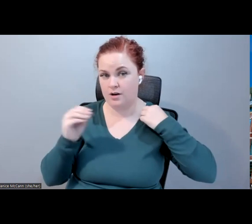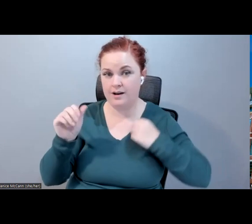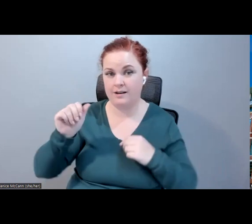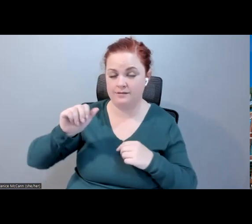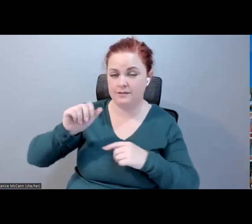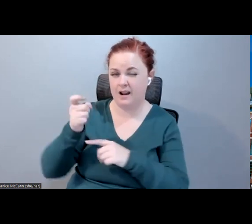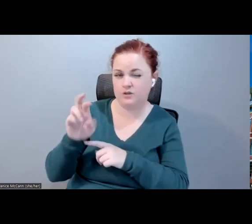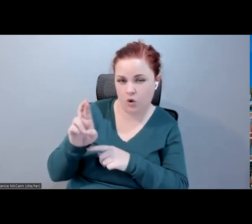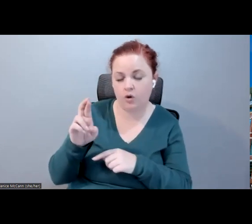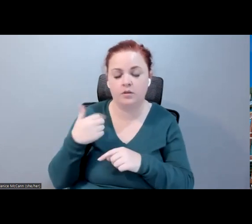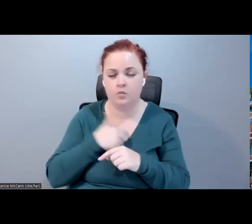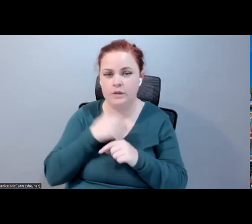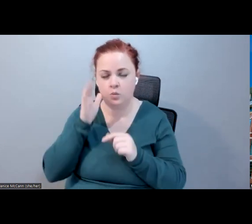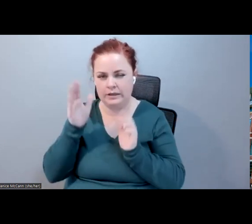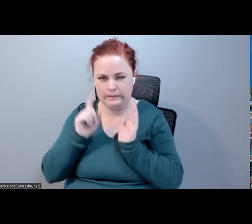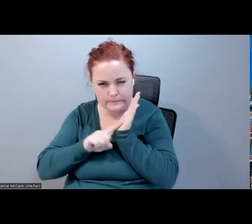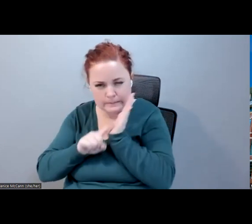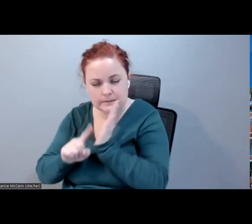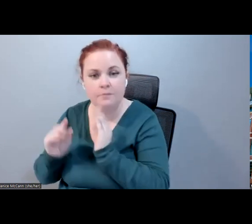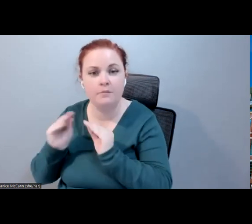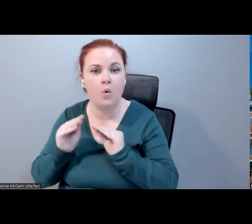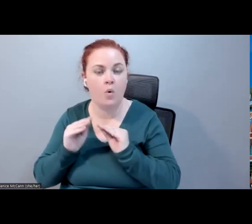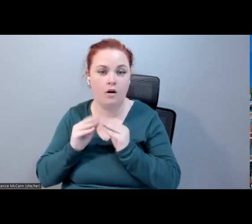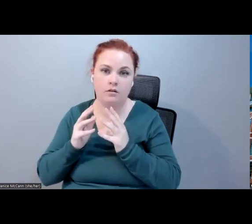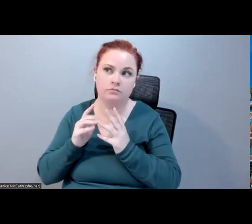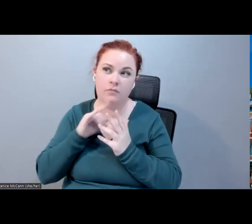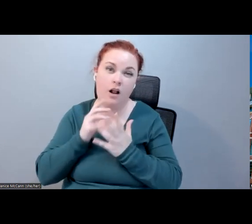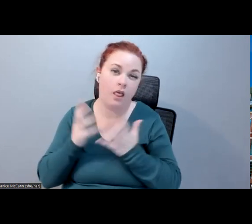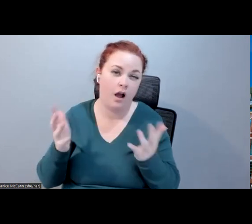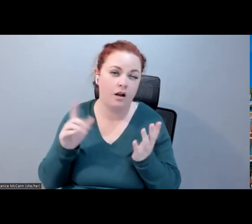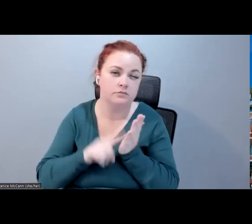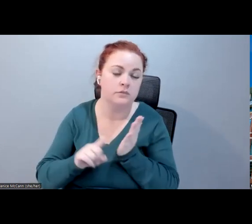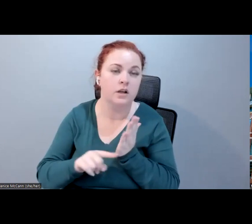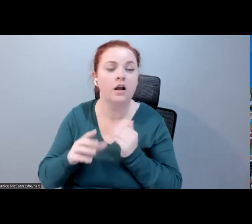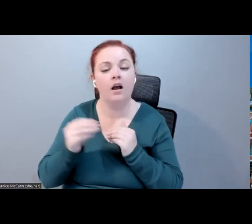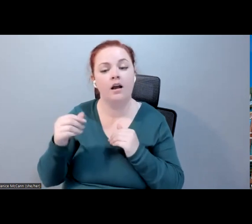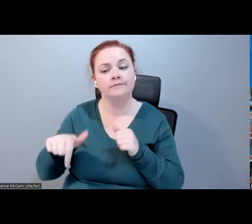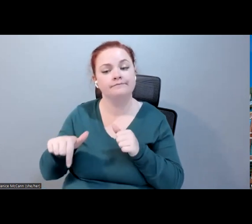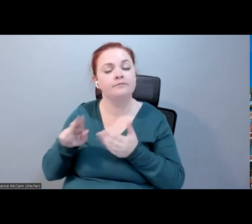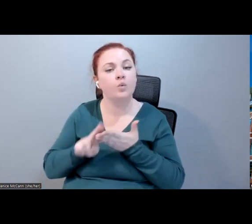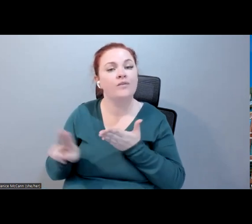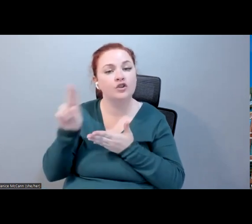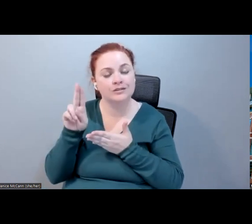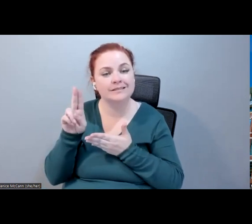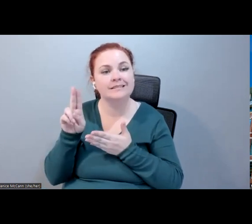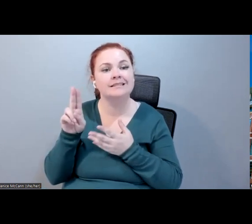lot. The university is kind of moving into that space